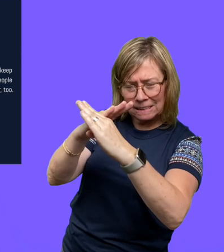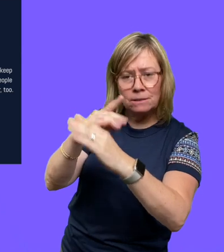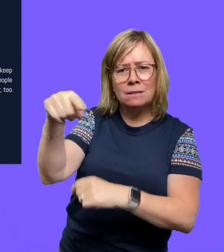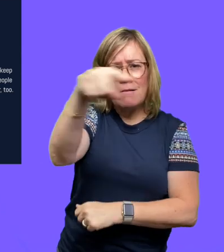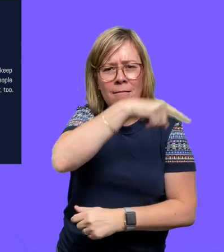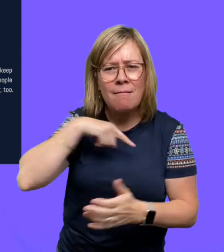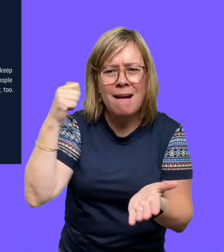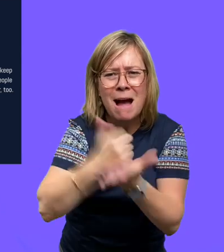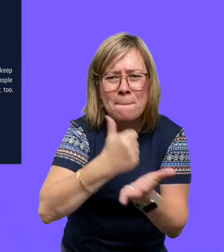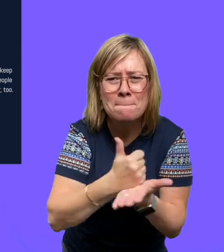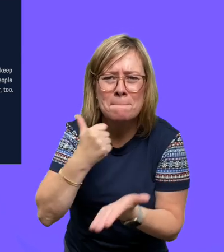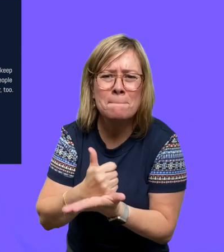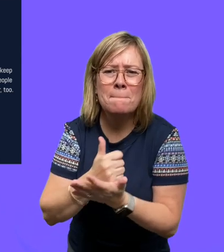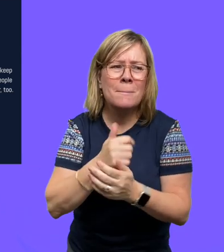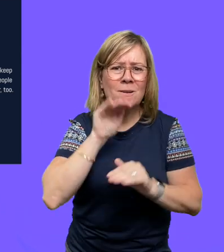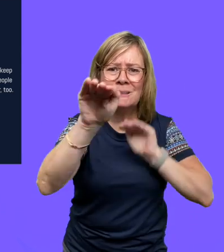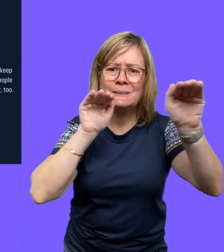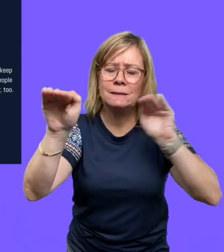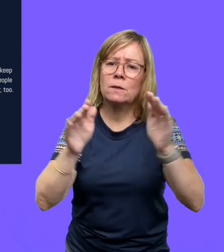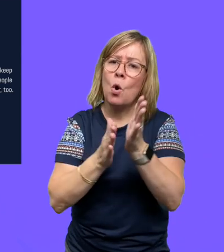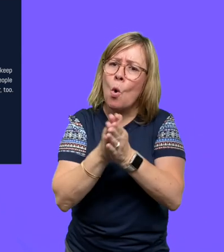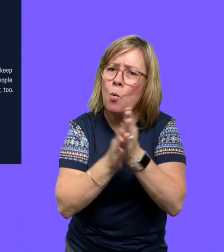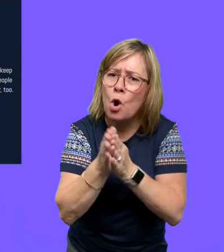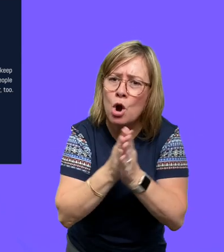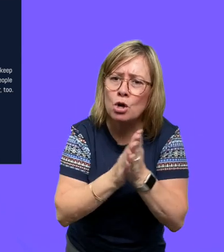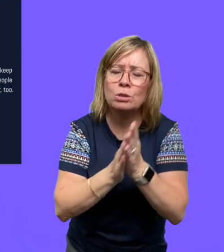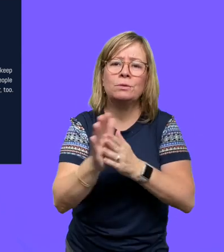Everyone needs to help remind one another about good hand-washing,